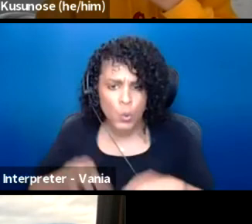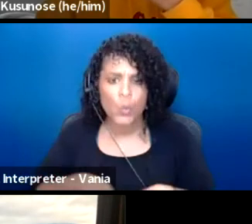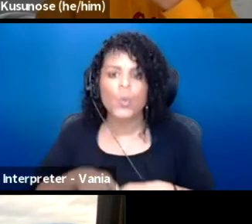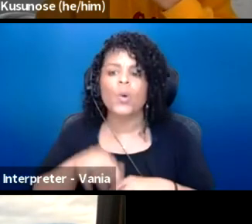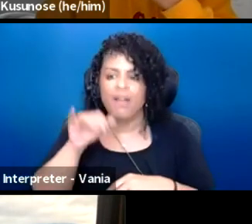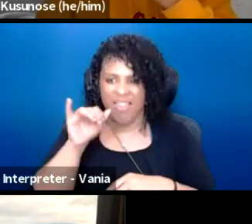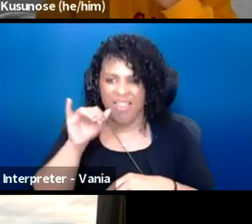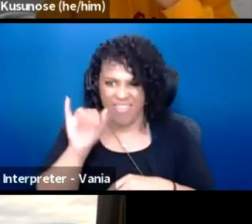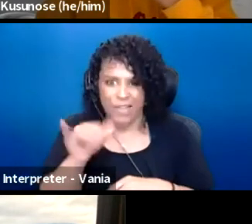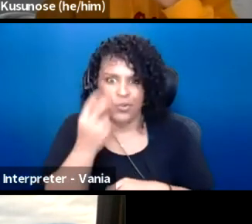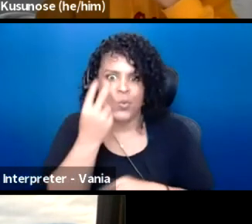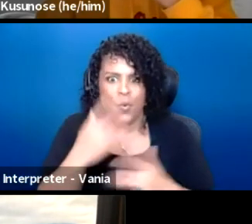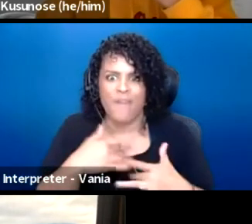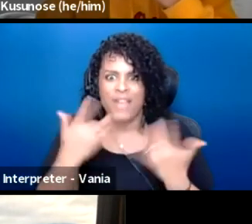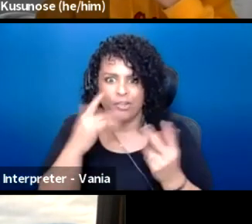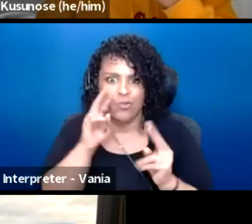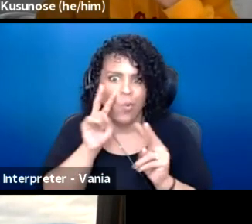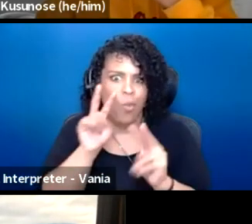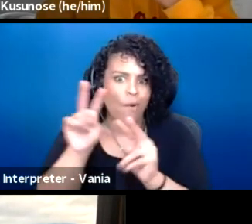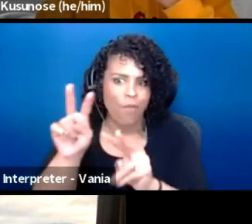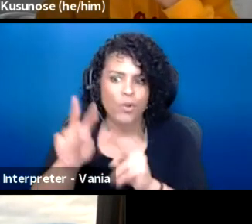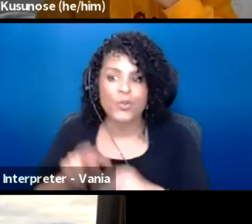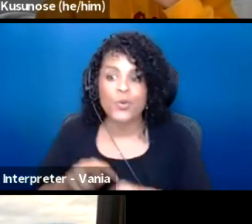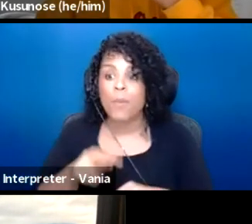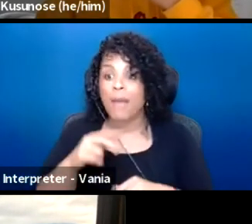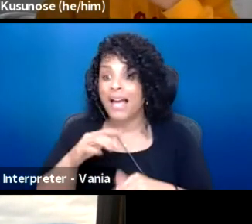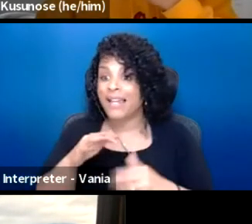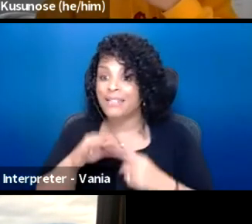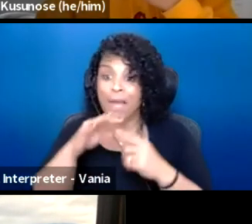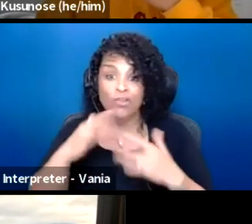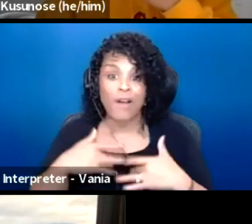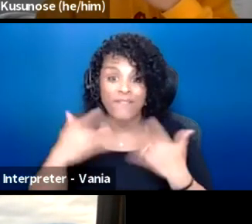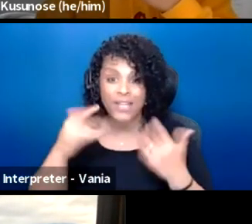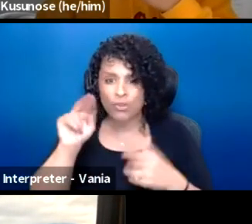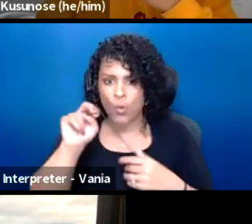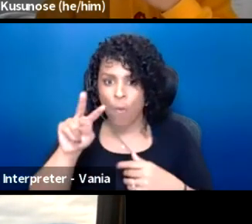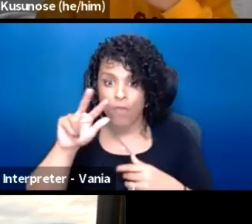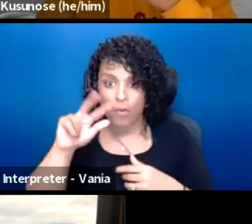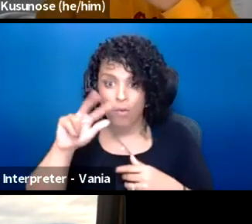But especially I invented look forward to is November 3rd, make sure to vote.